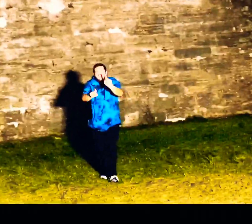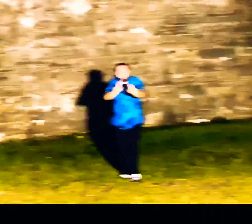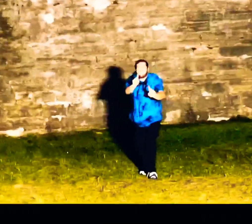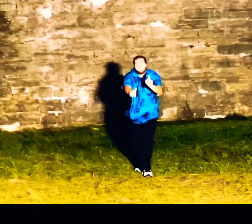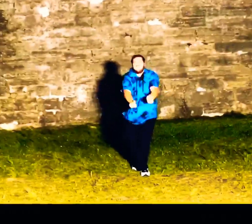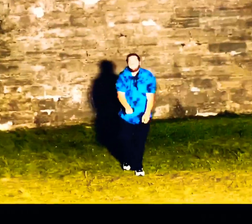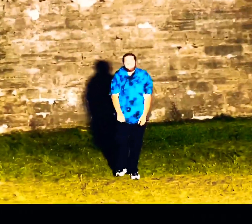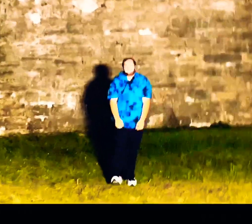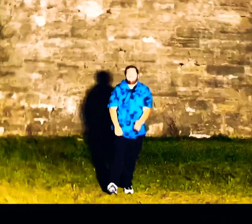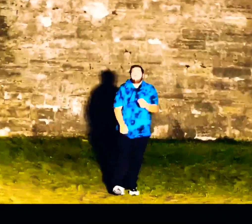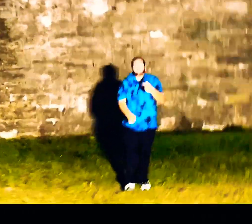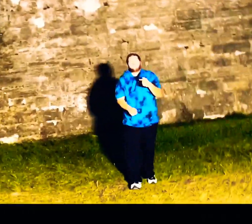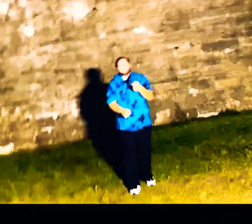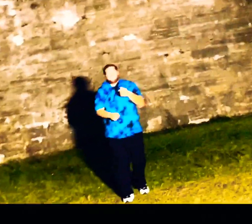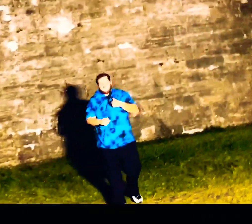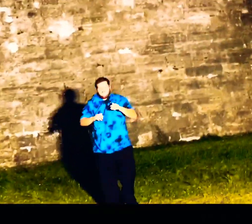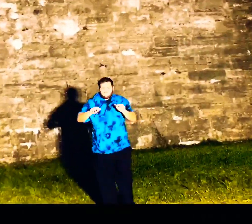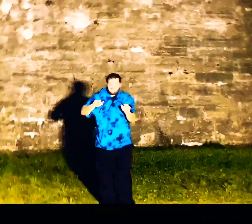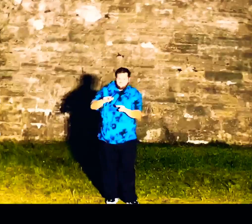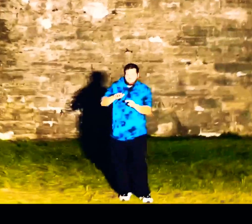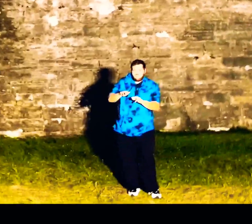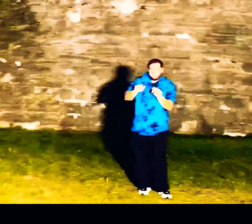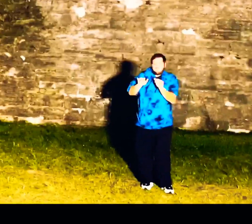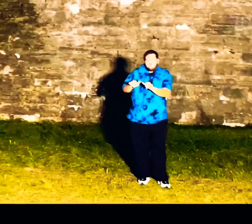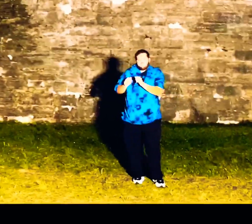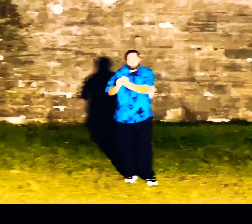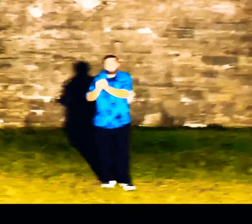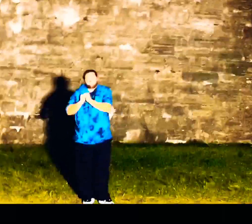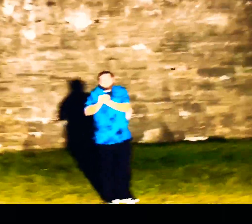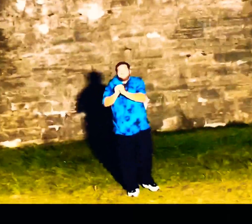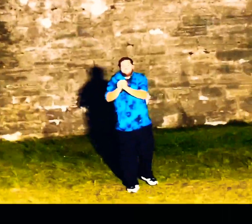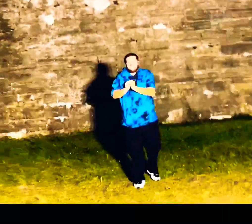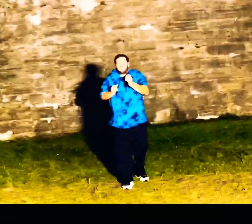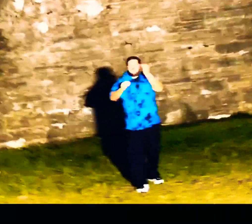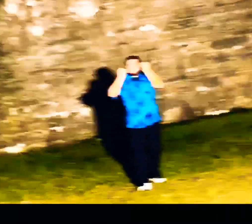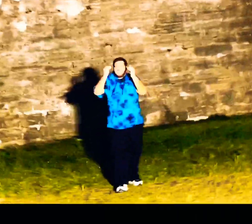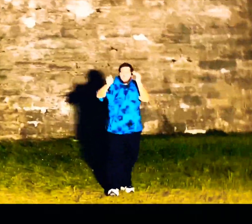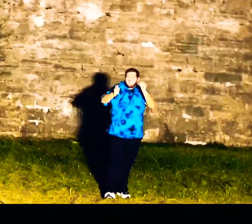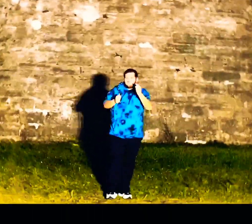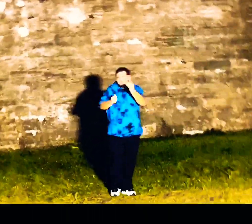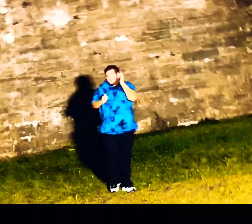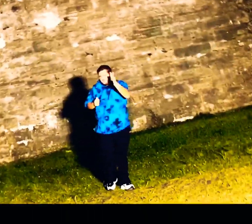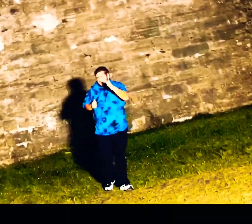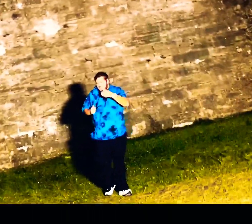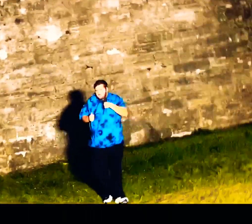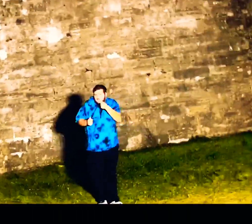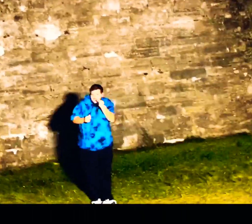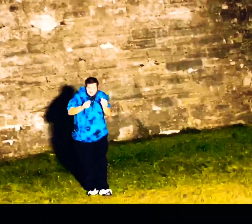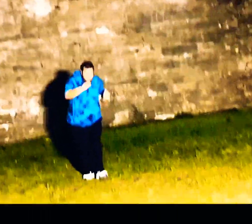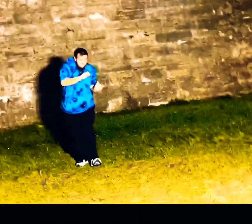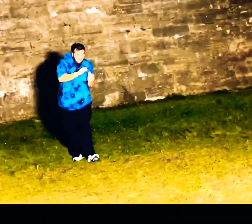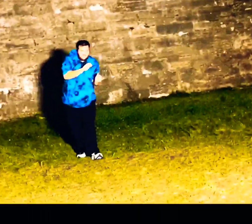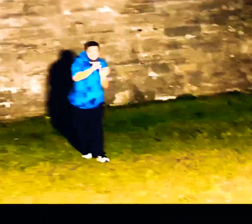my bunker underenath the surface wonderin' would you be my little quarantine